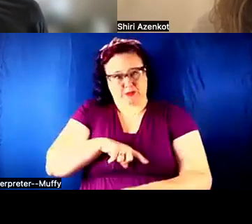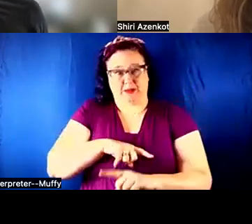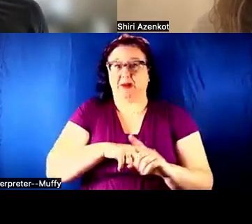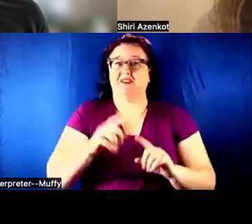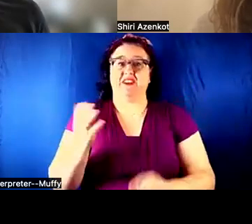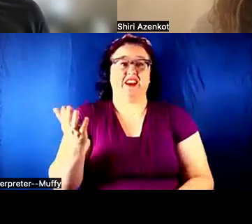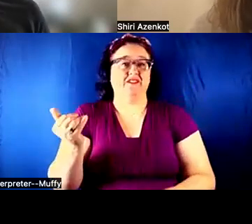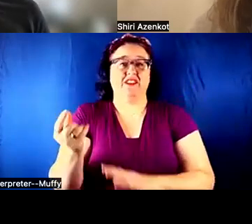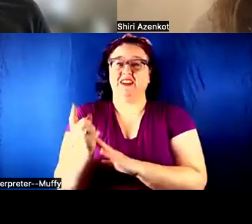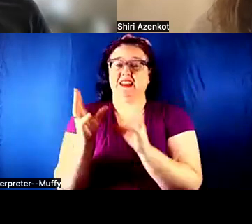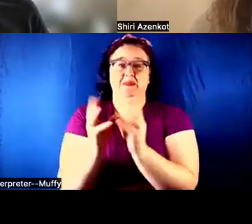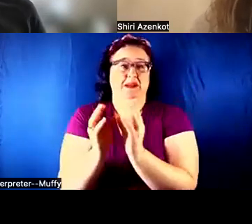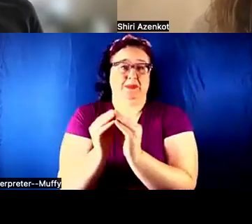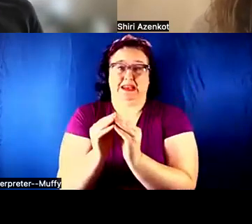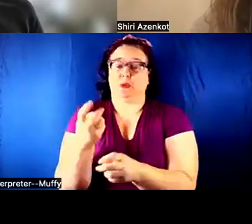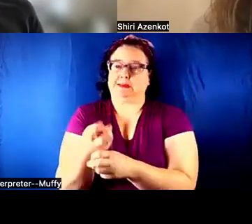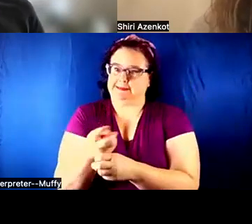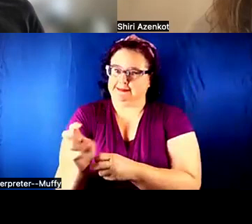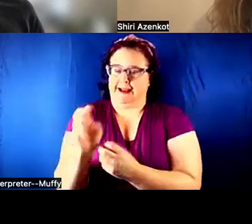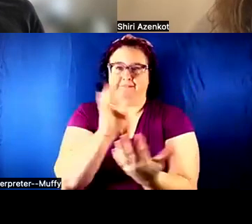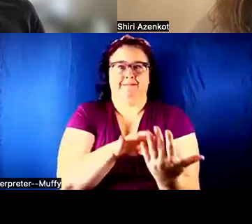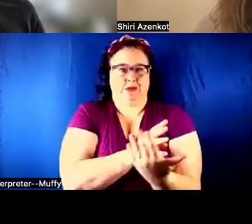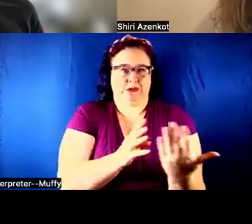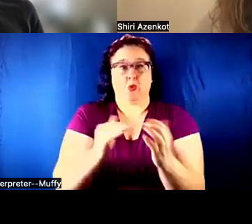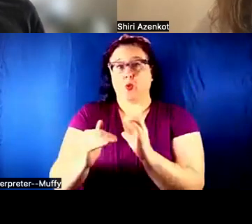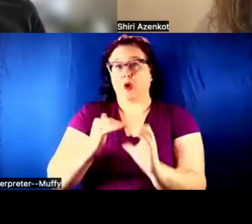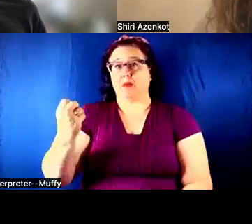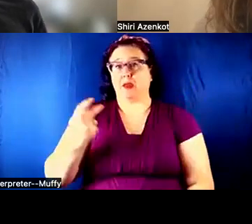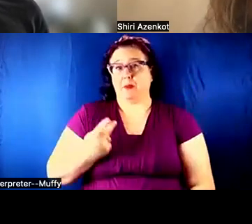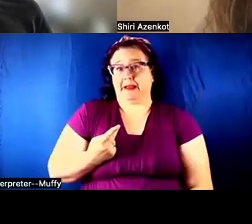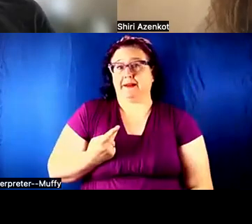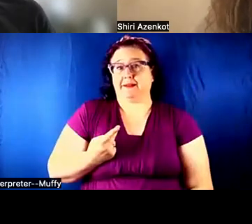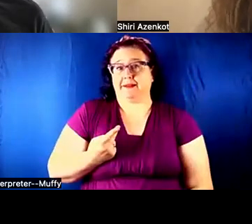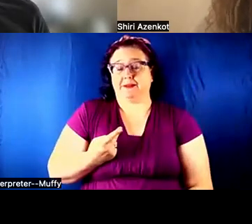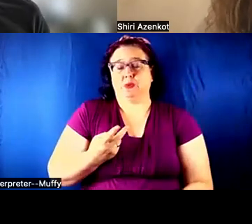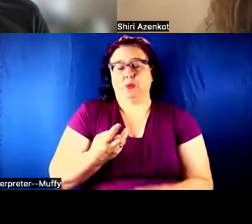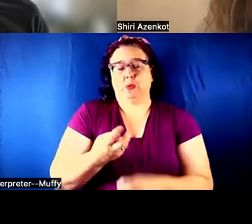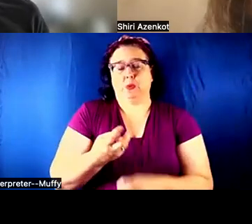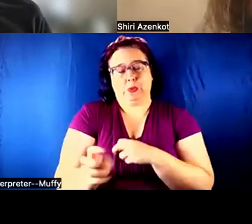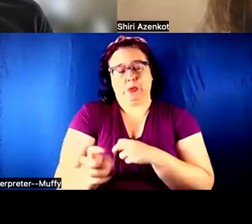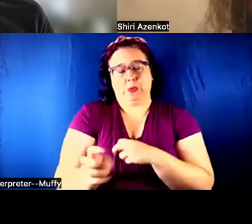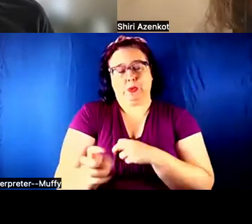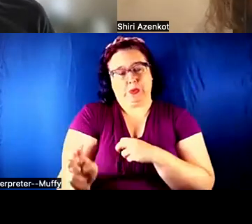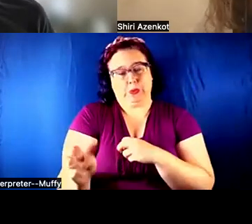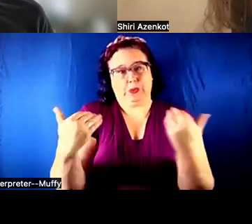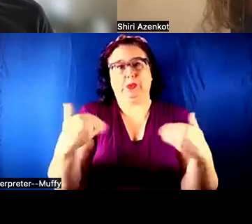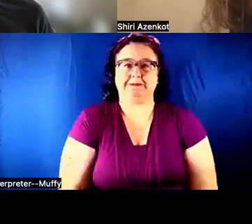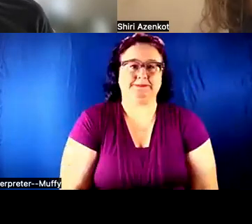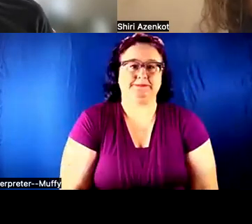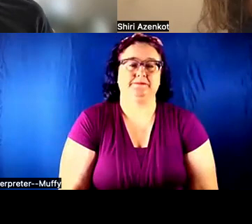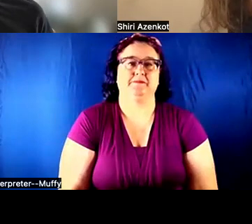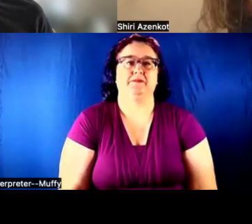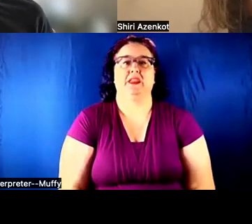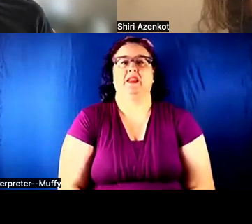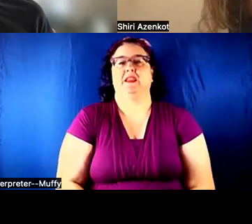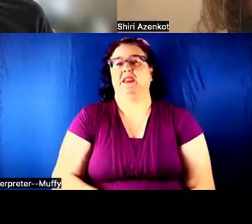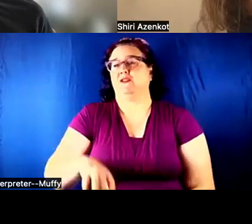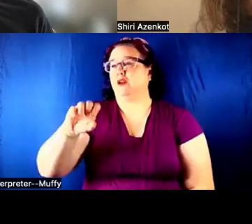WITH SOMEBODY OR EVEN GET AN EMAIL BACK. EVEN AFTER ATTENDING A CONVENTION, THERE WERE IMMERSIVE